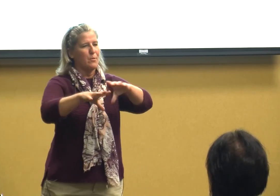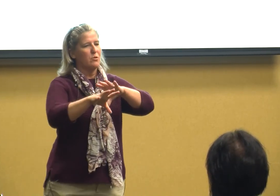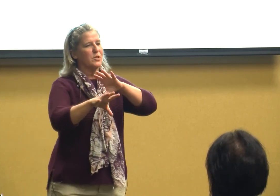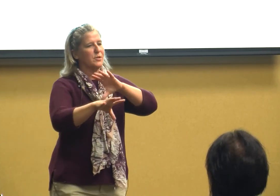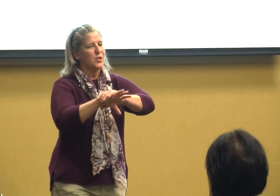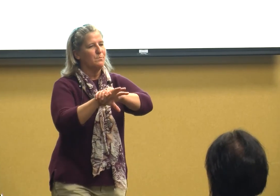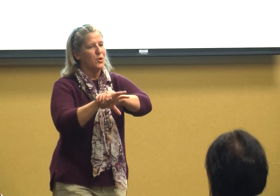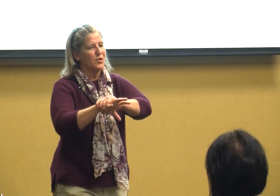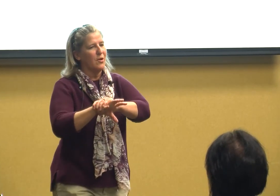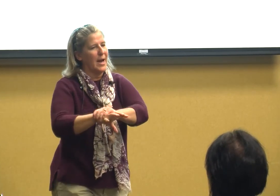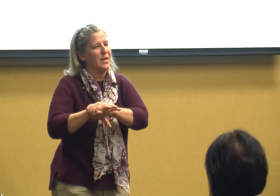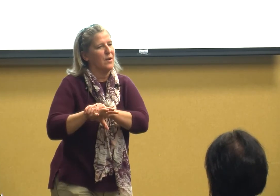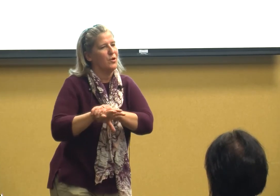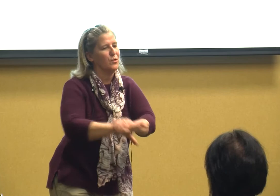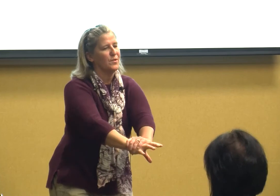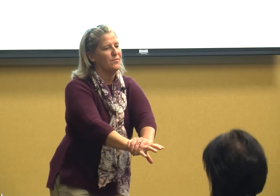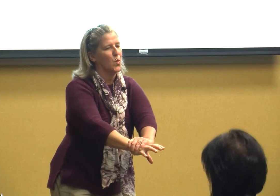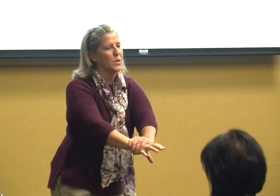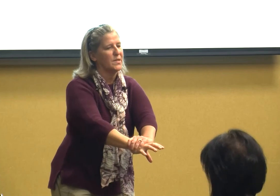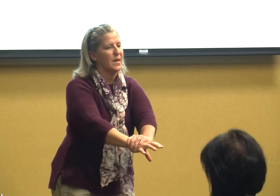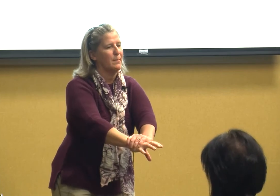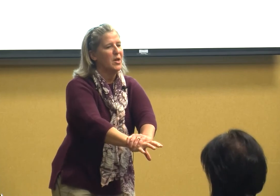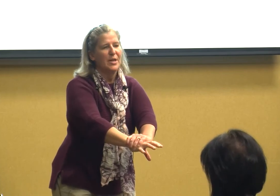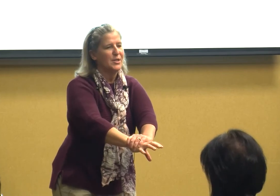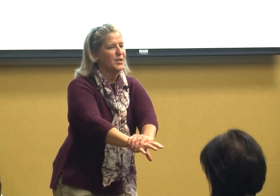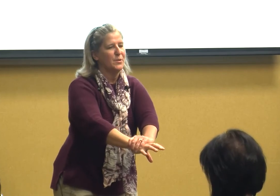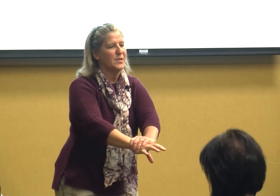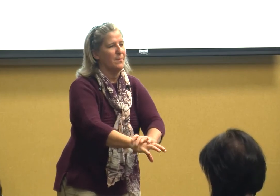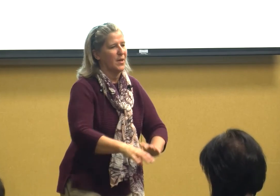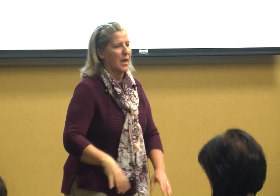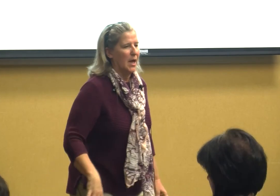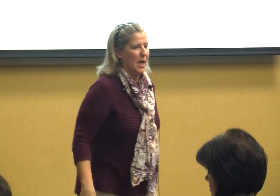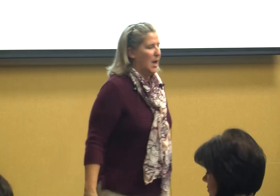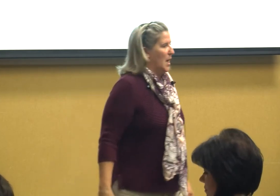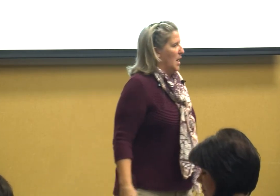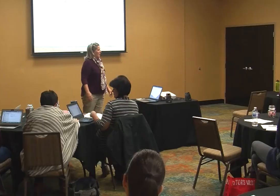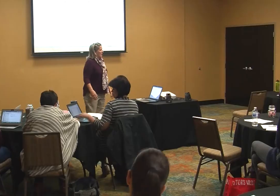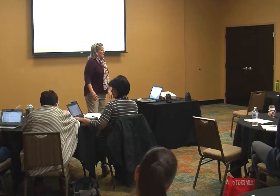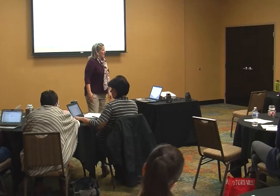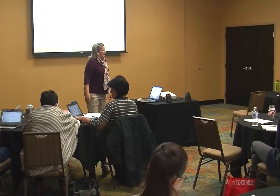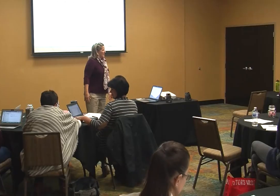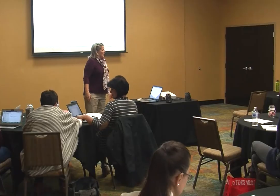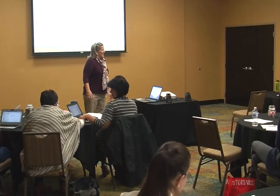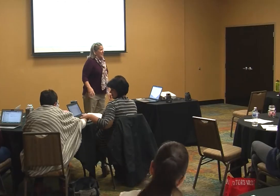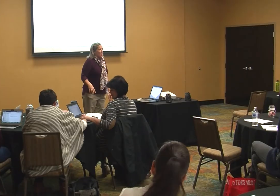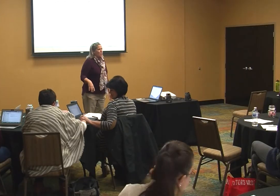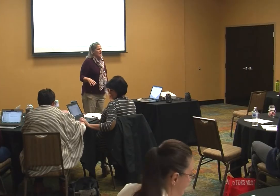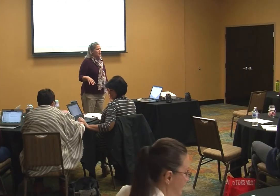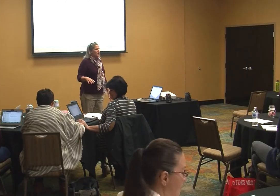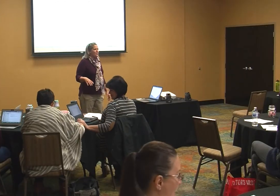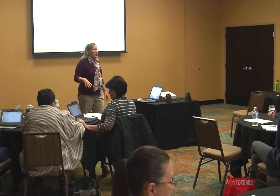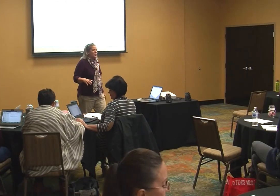to just put their hand over yours and force them to do something what's your first reaction